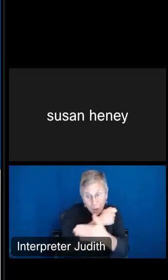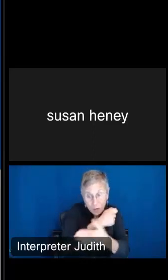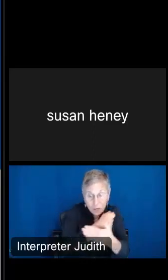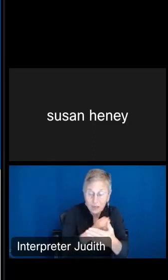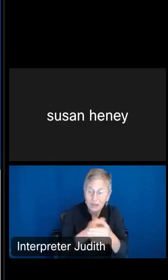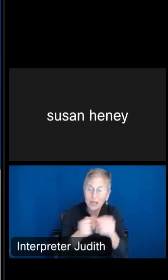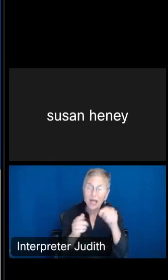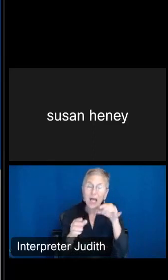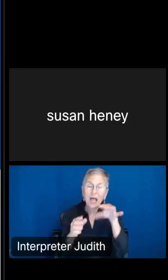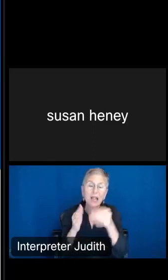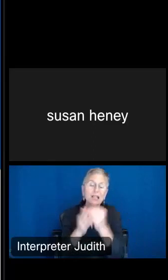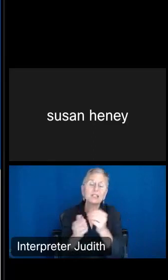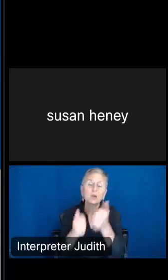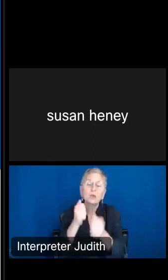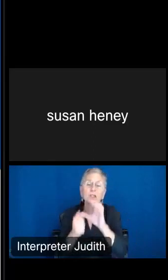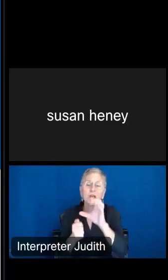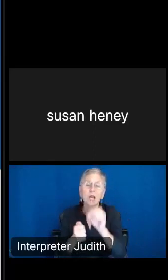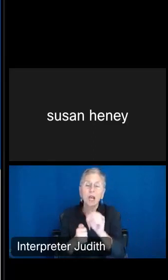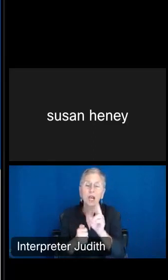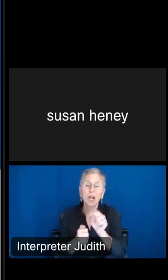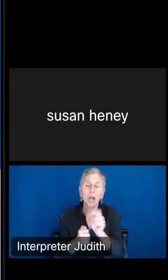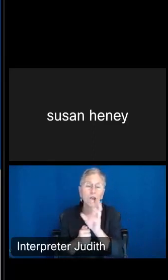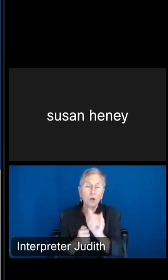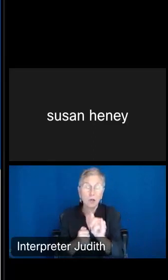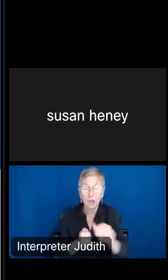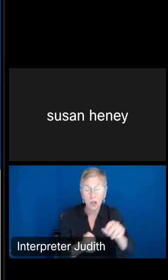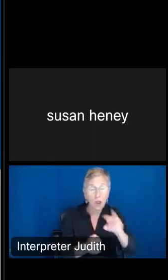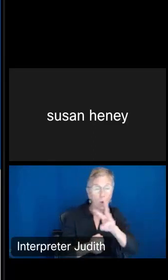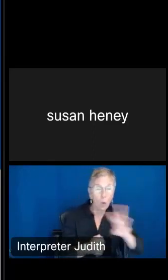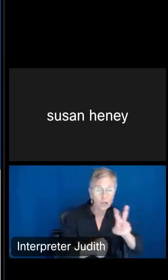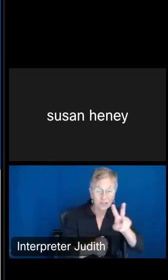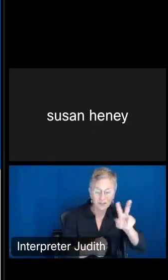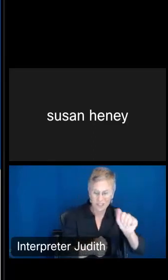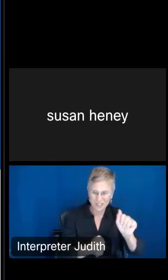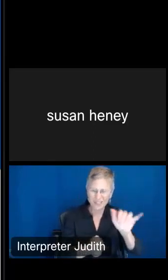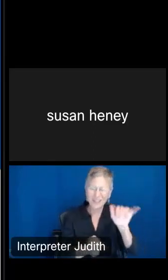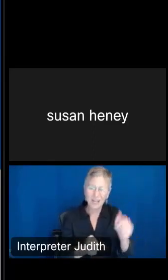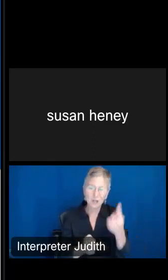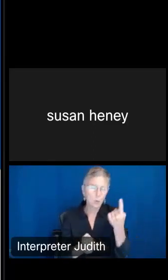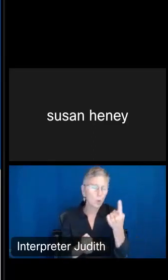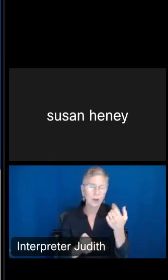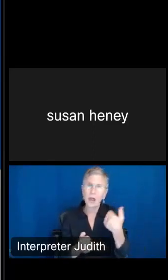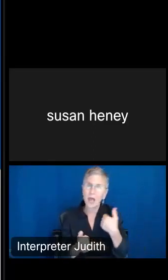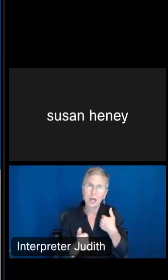that you want to see. West Virginia, I used because it's one of the states with the highest